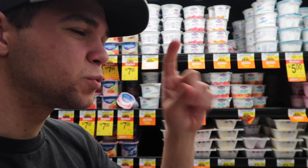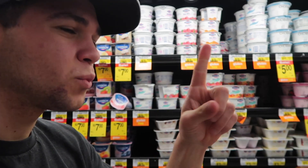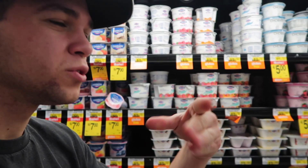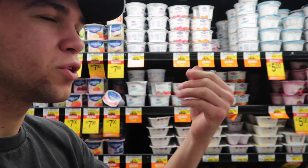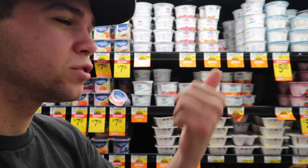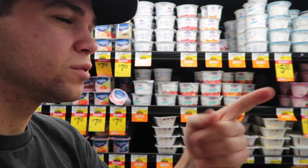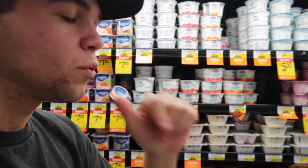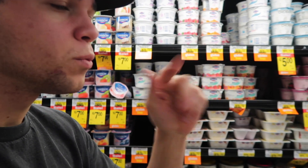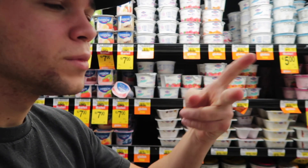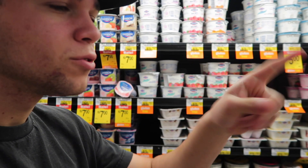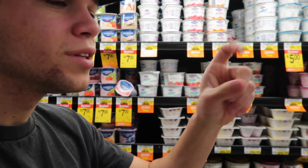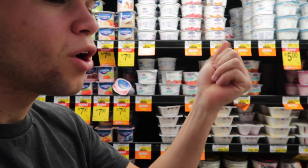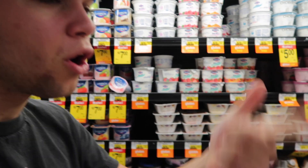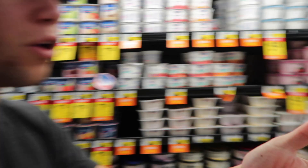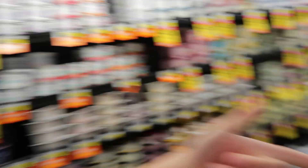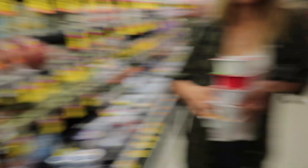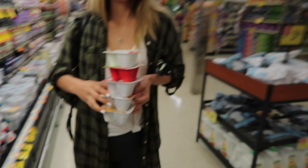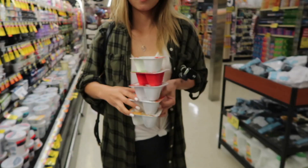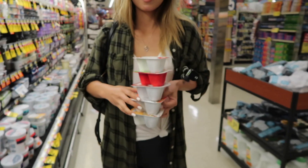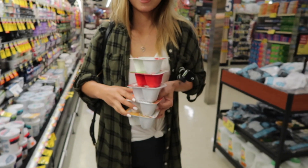Just because they're one dollar each You don't need all of that!